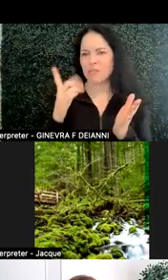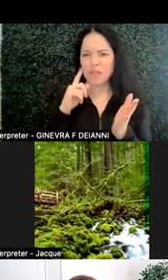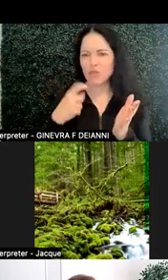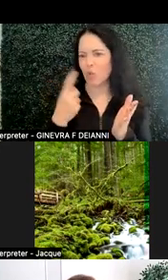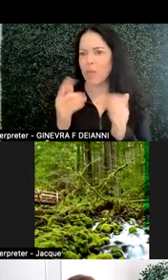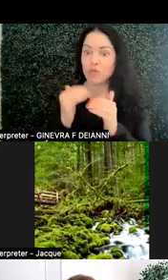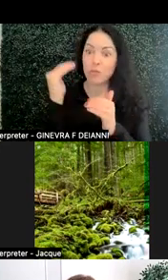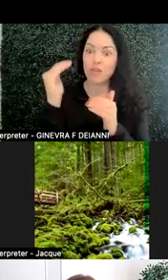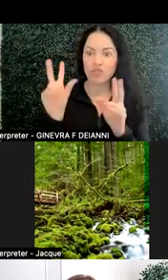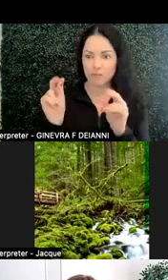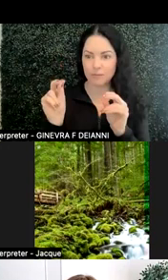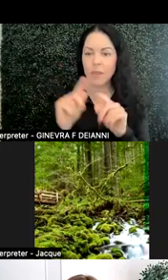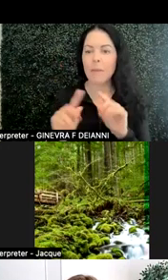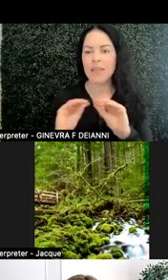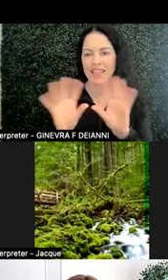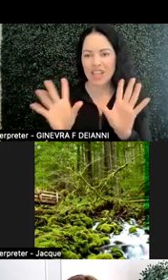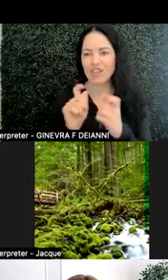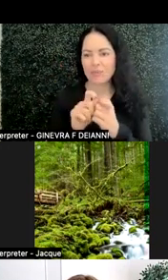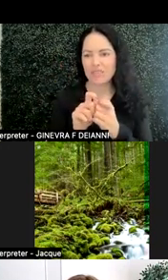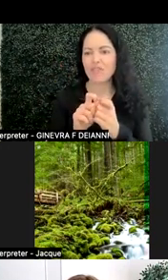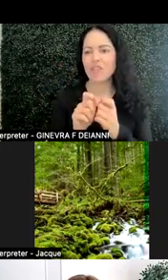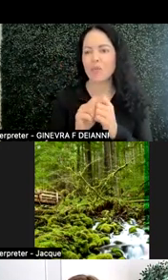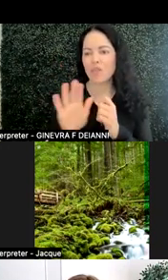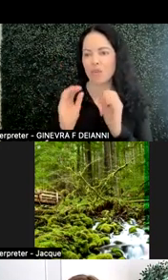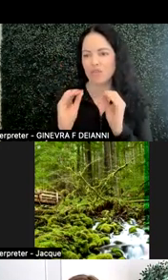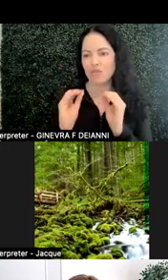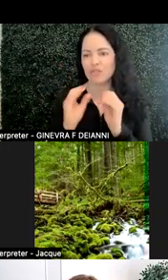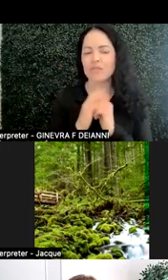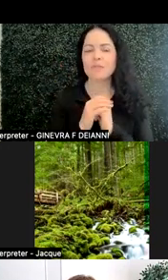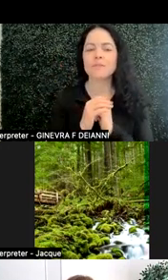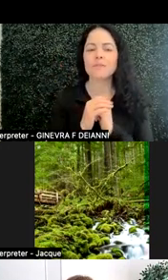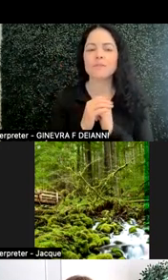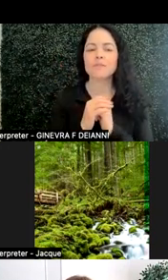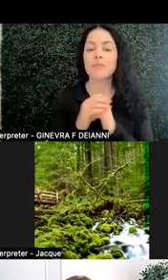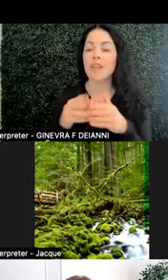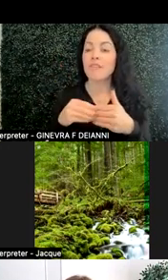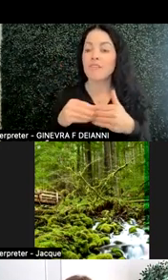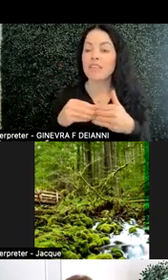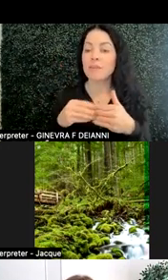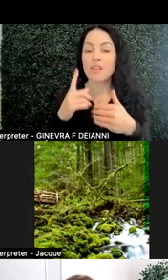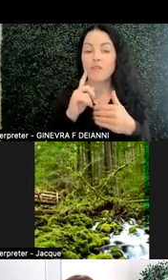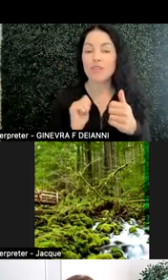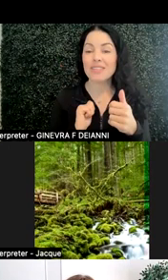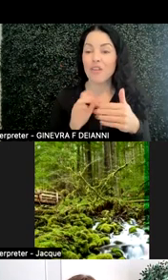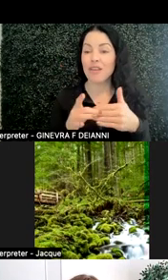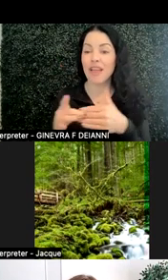Really be clear and specific in your instructions. Flexibility for self-guided learning.